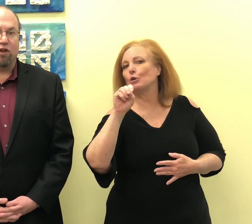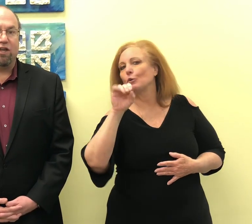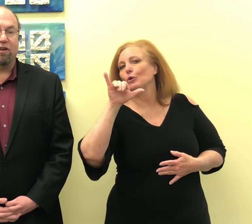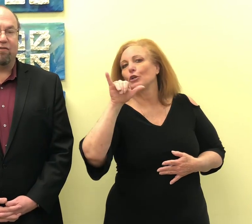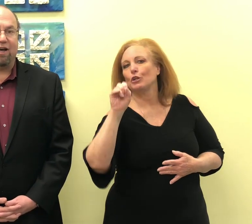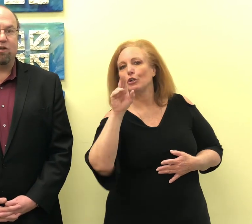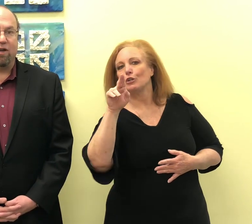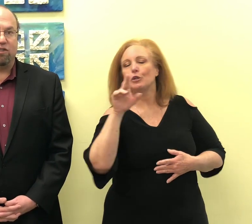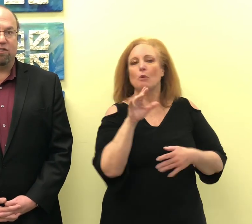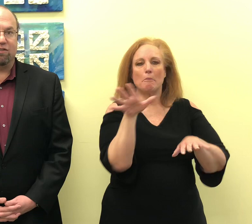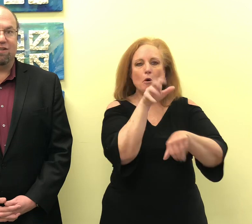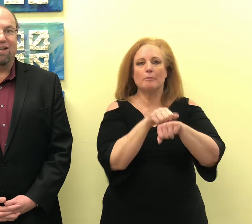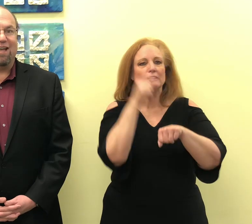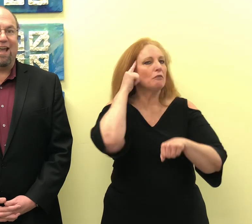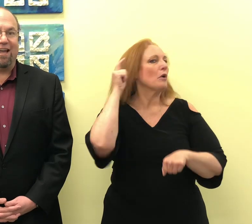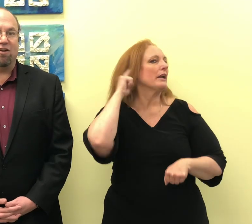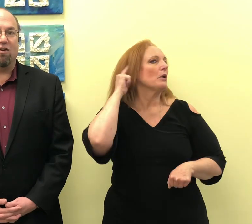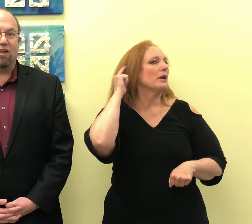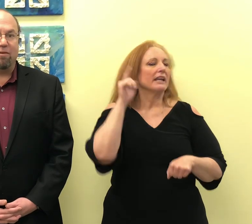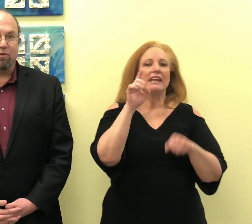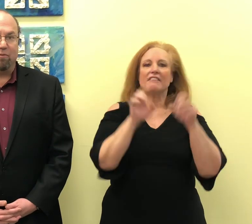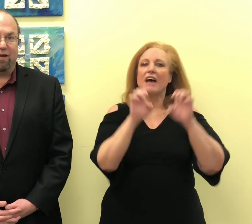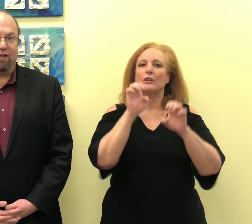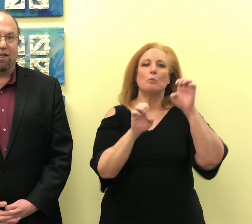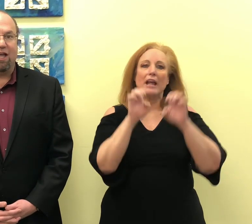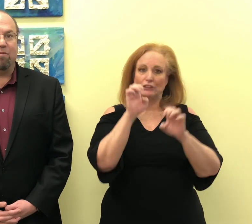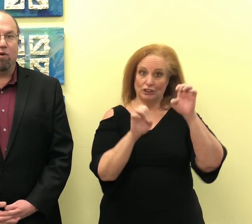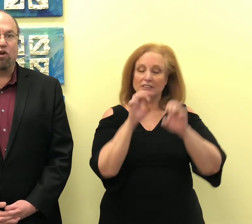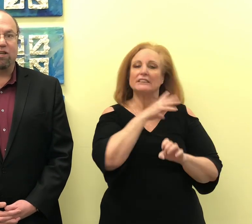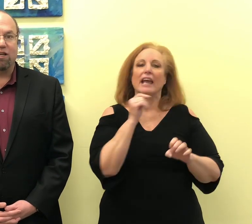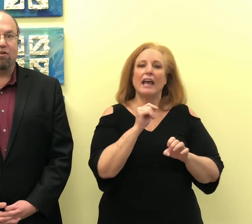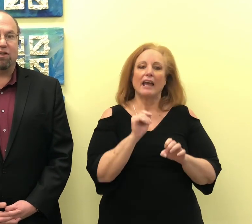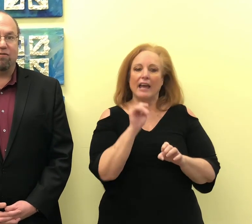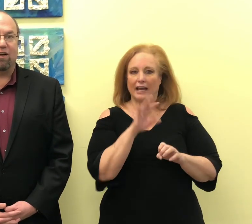hearing evaluations and are implementing a broken hearing device